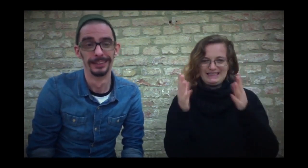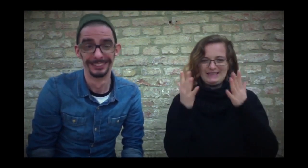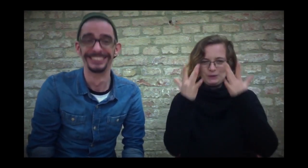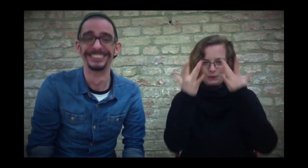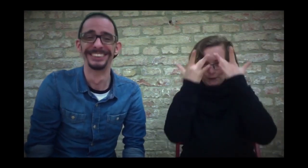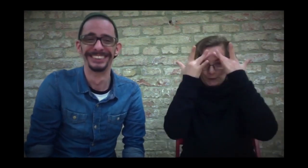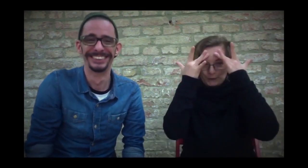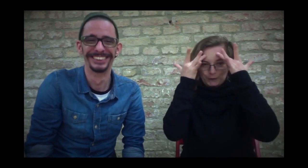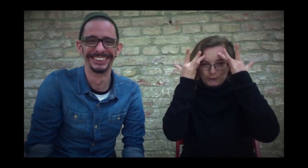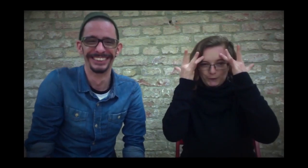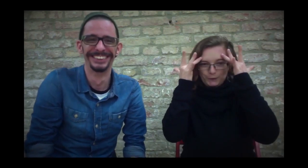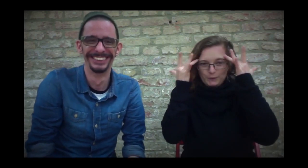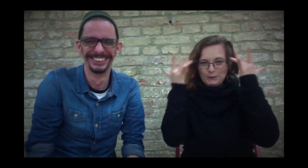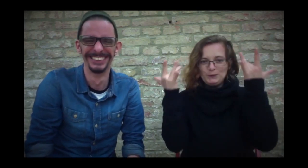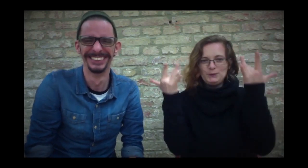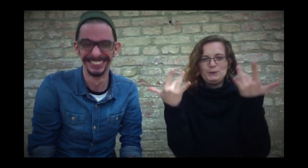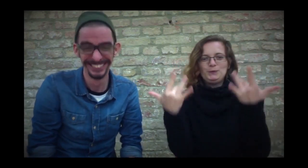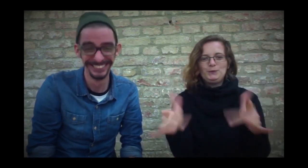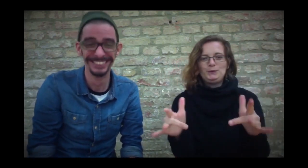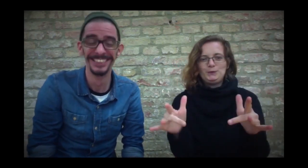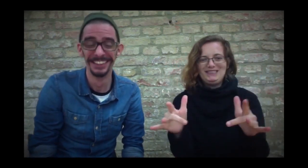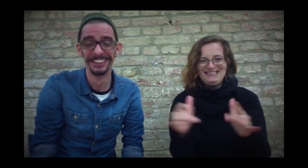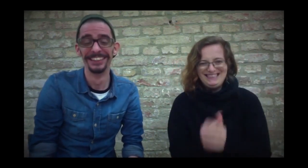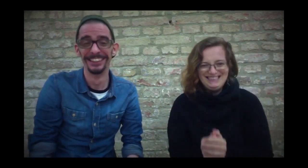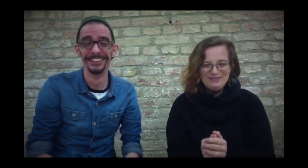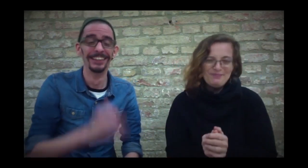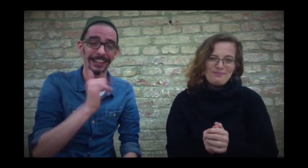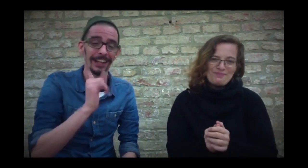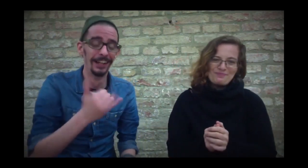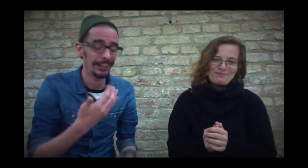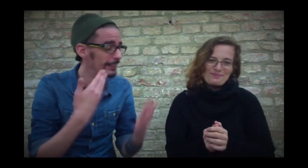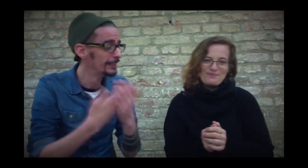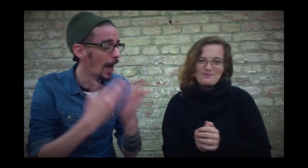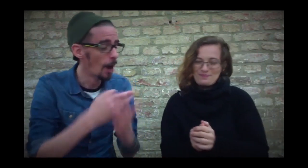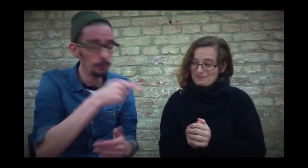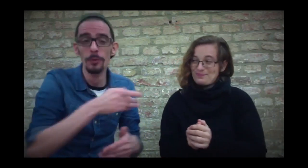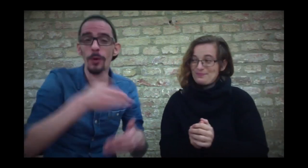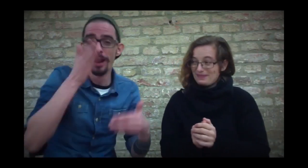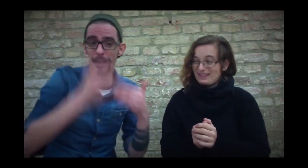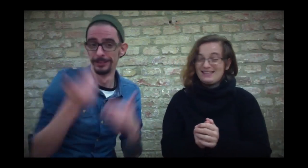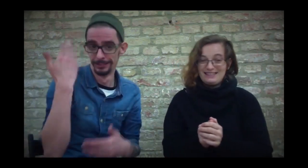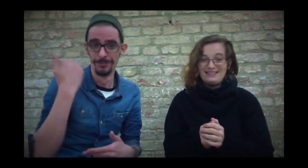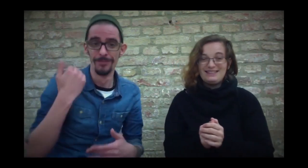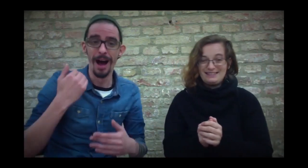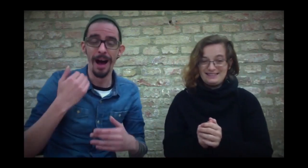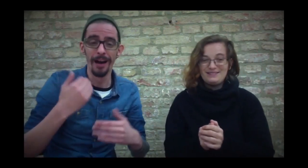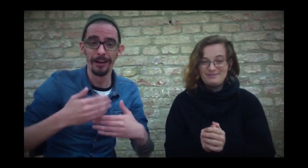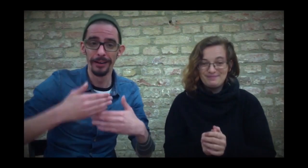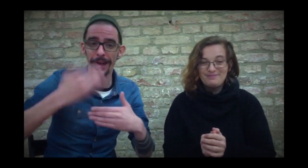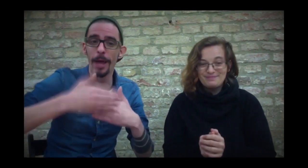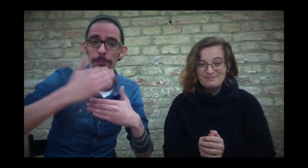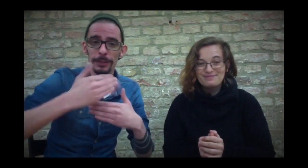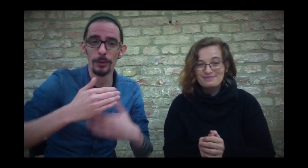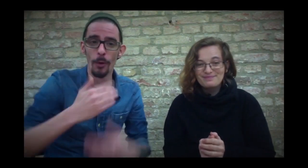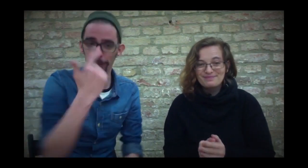Despite mental hard work, you’ve earned a break. When we were filming the last episode